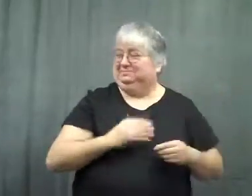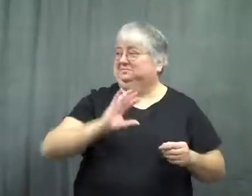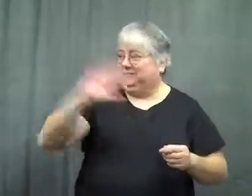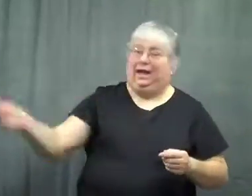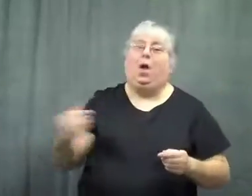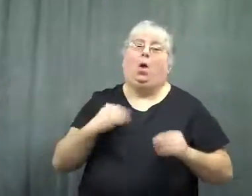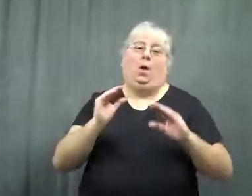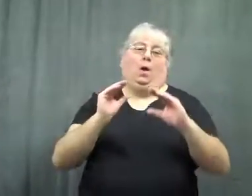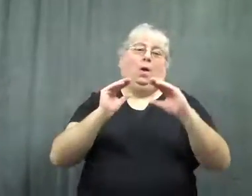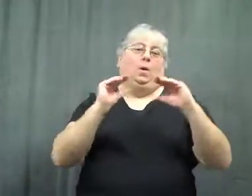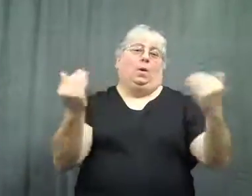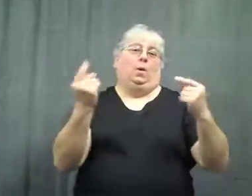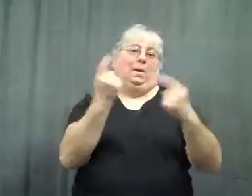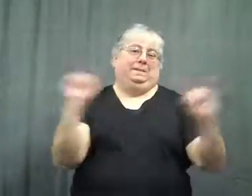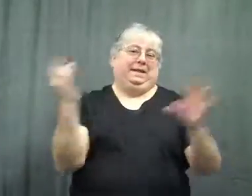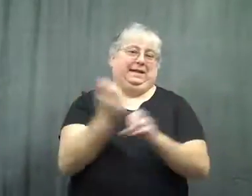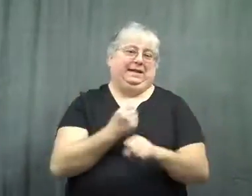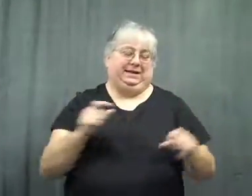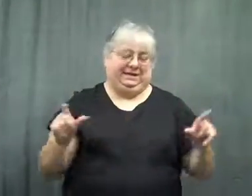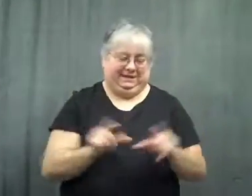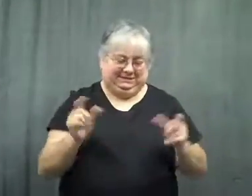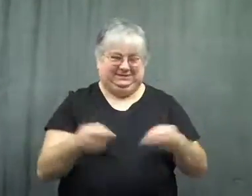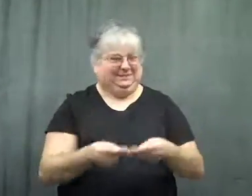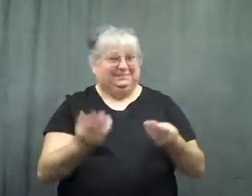We went out, and I was so happy to get it.